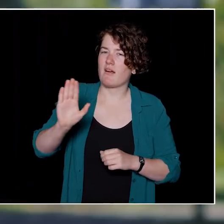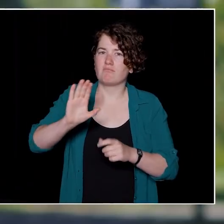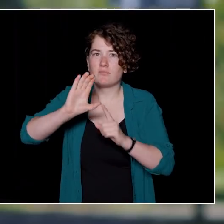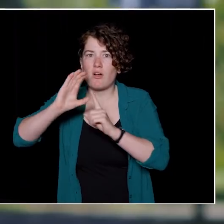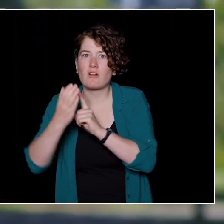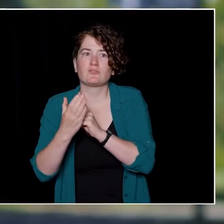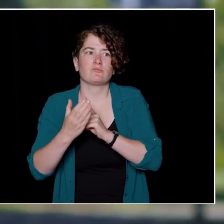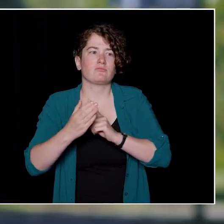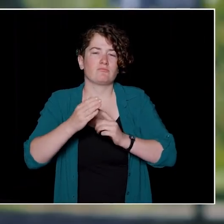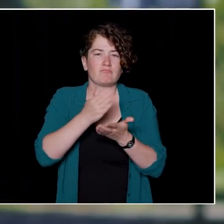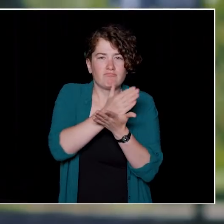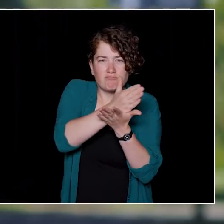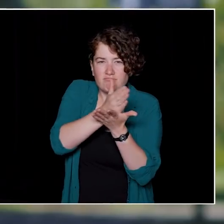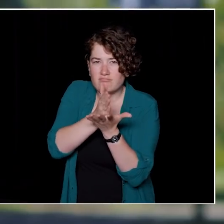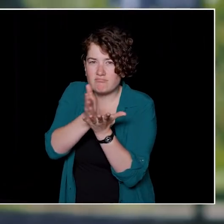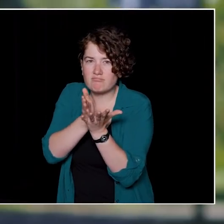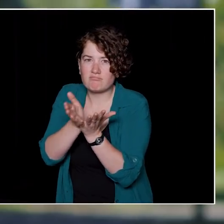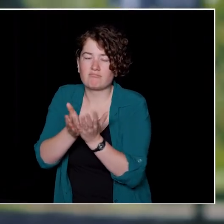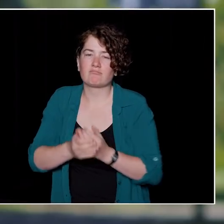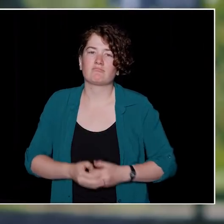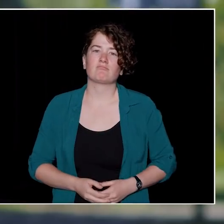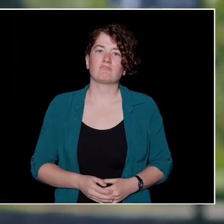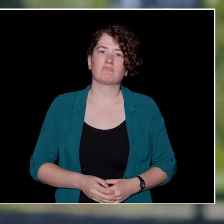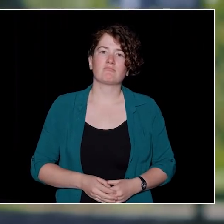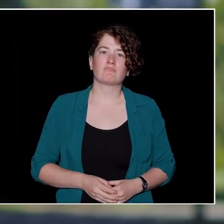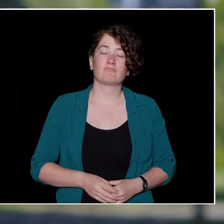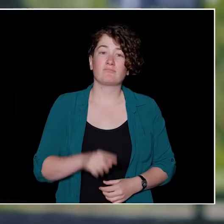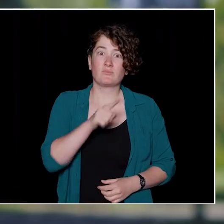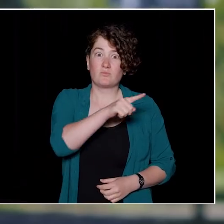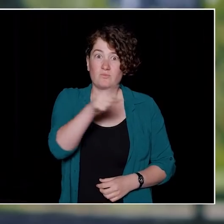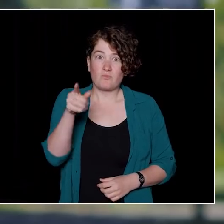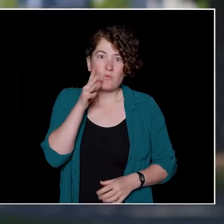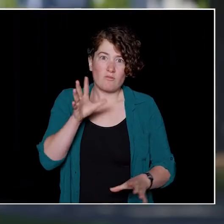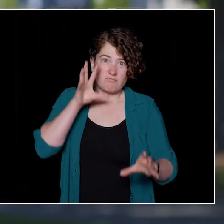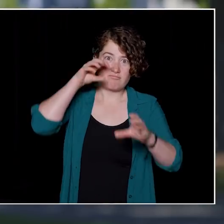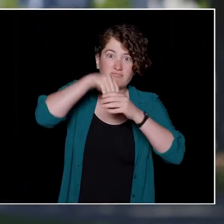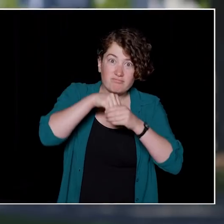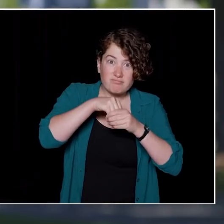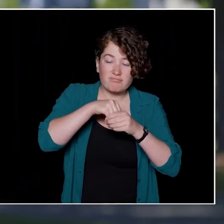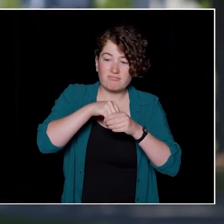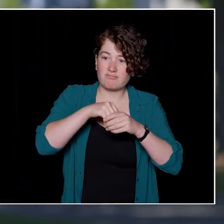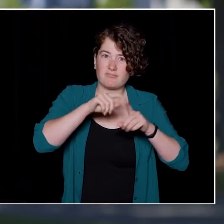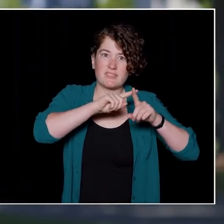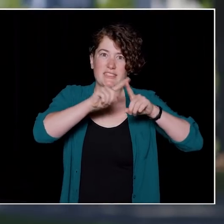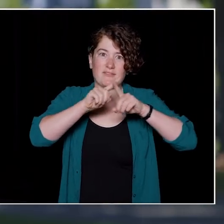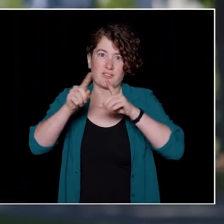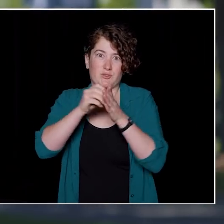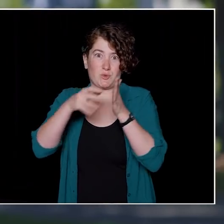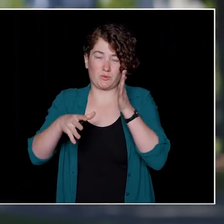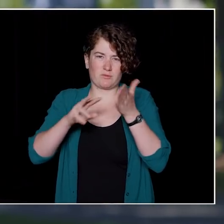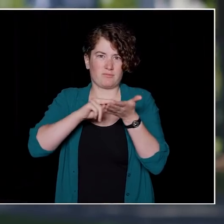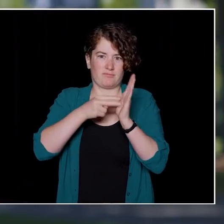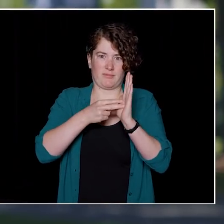You're joining a community of scholars and your voice matters. Beginning your university studies is your opportunity